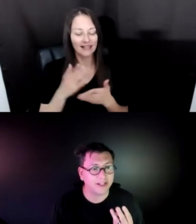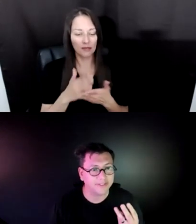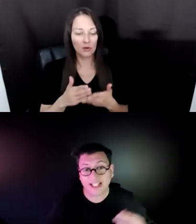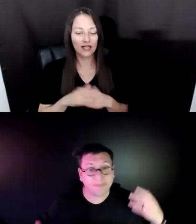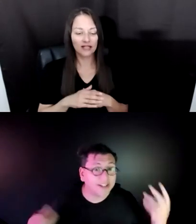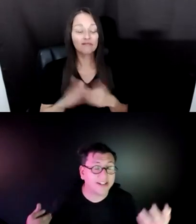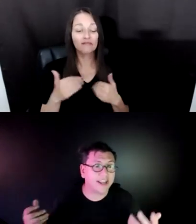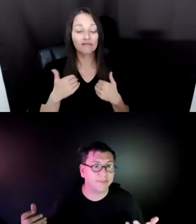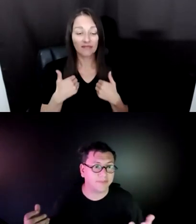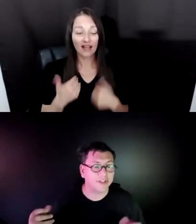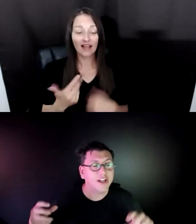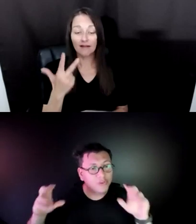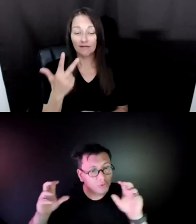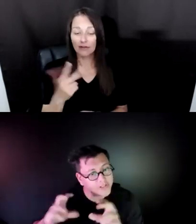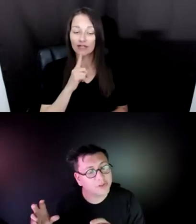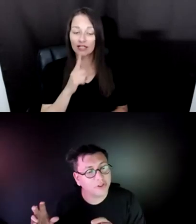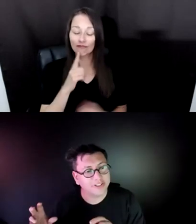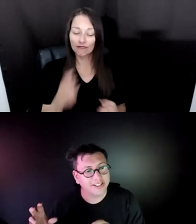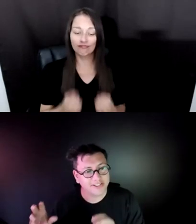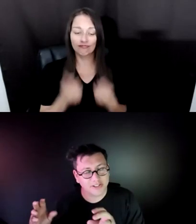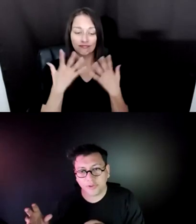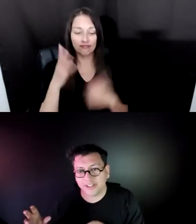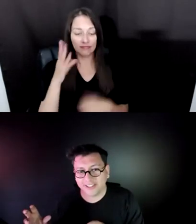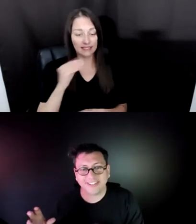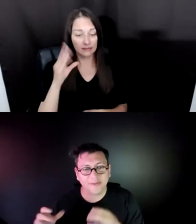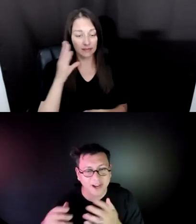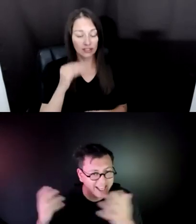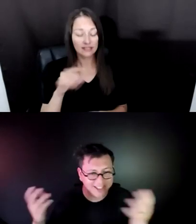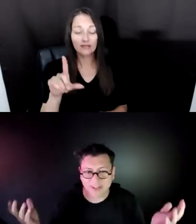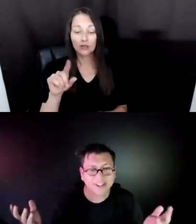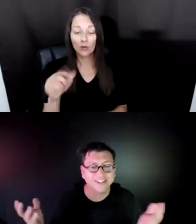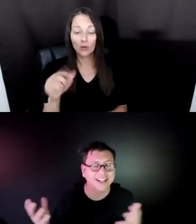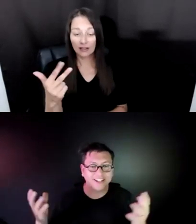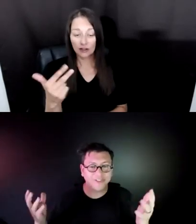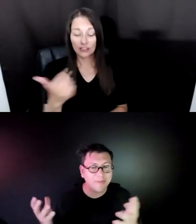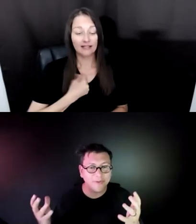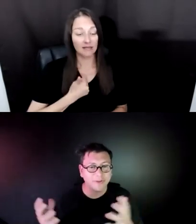EXPERIENCE HAPPEN. 2013 AS A STUDENT WHILE AS AN IMMIGRANT, AND LIKE NOBODY WOULD LIKE TO